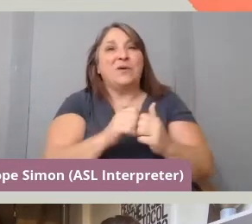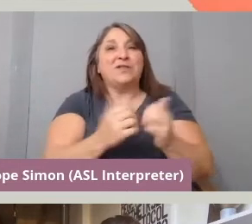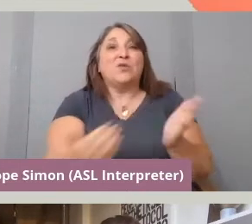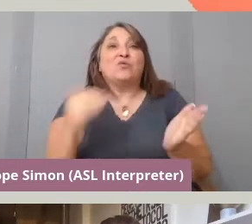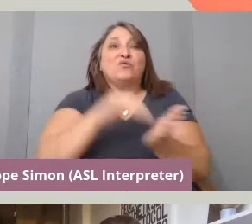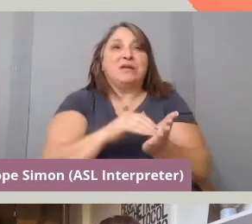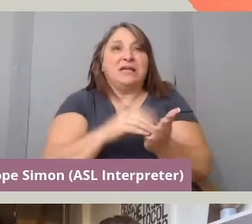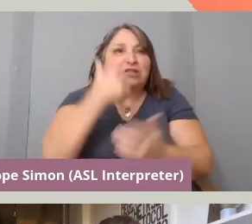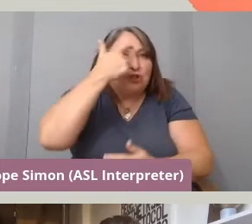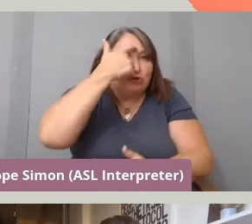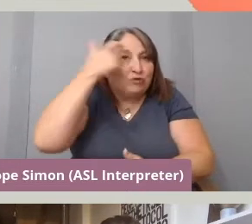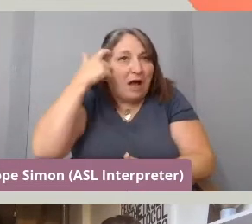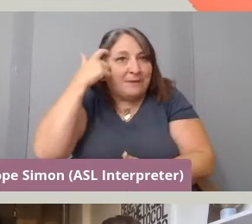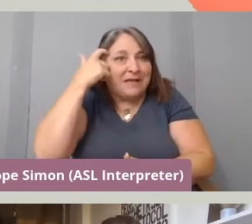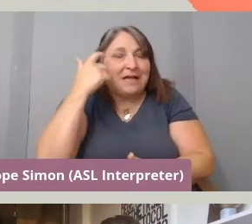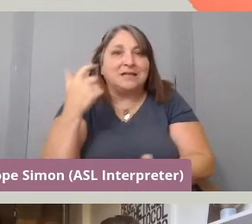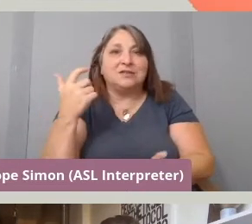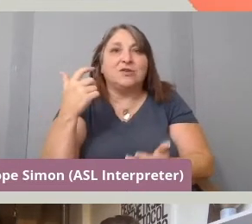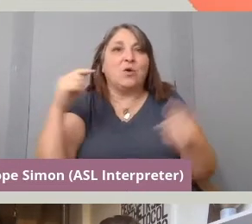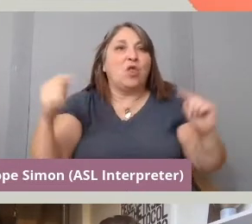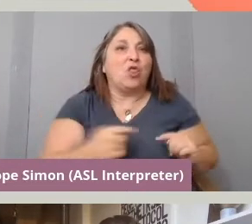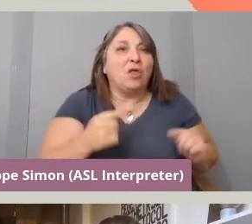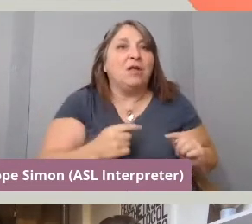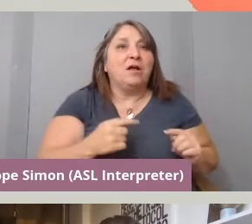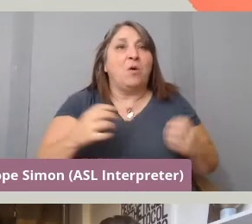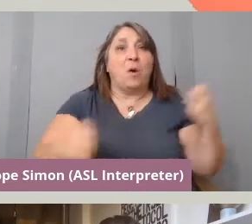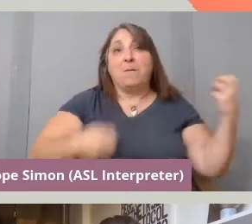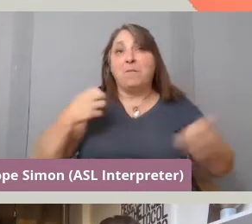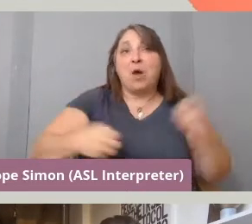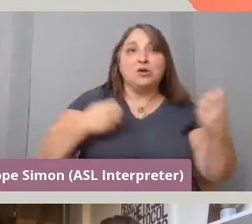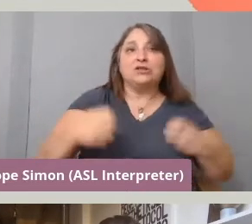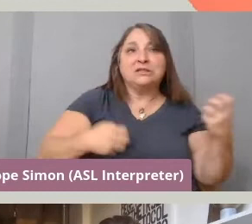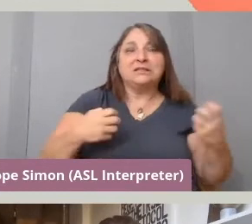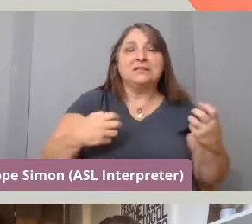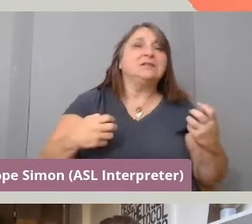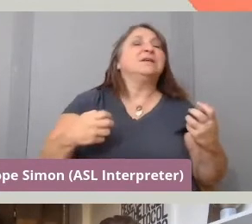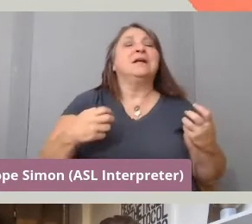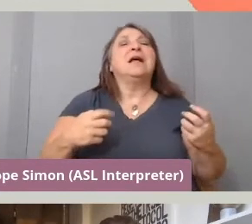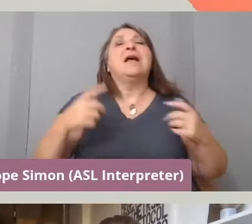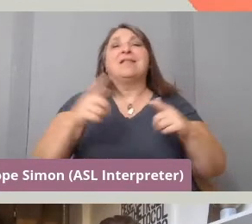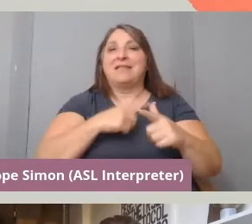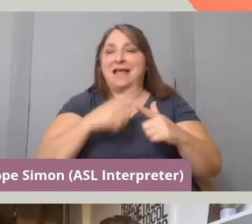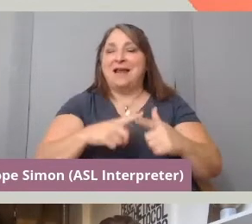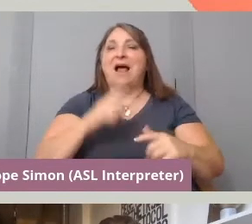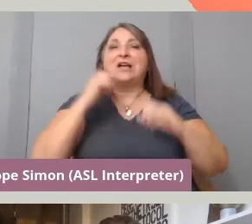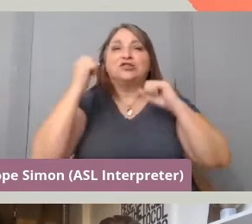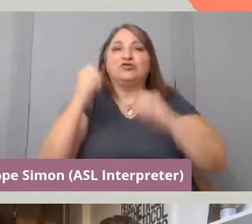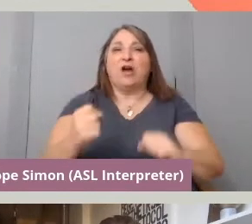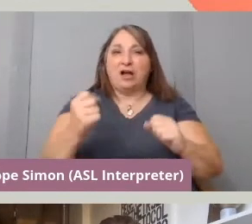or being extremely emotional and not wanting to be extractive I would highly recommend reading that piece.